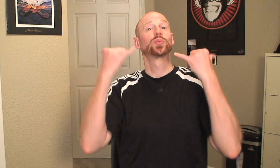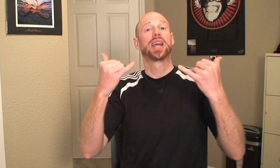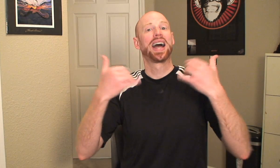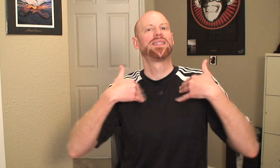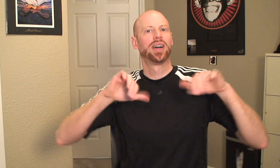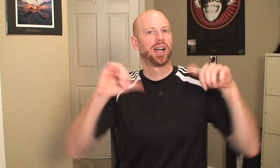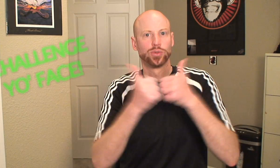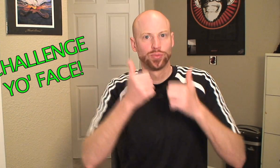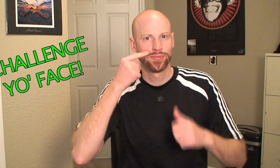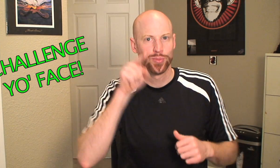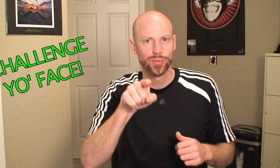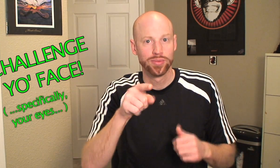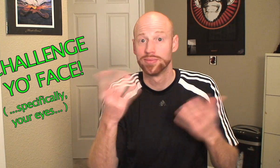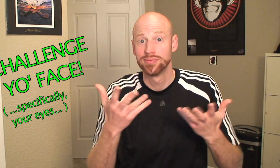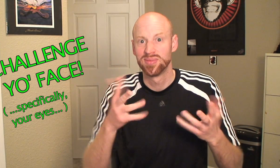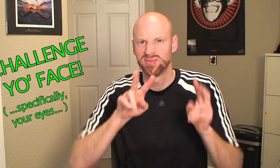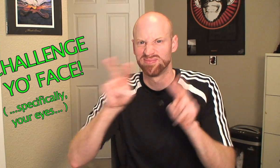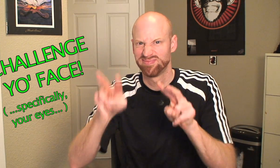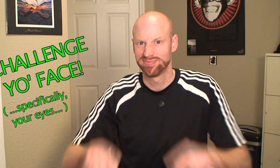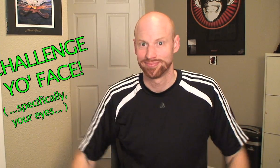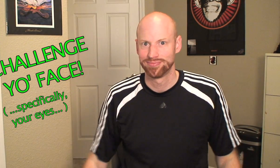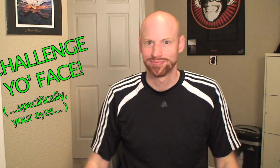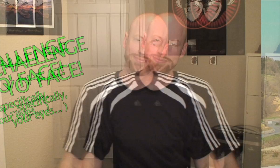Today I have a challenge for you! Stay tuned…